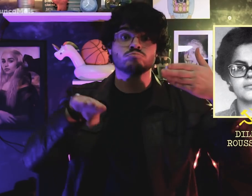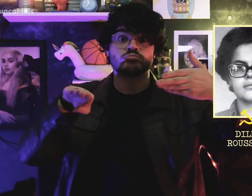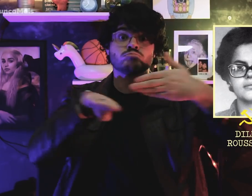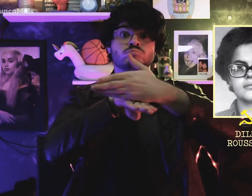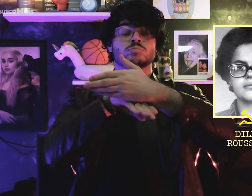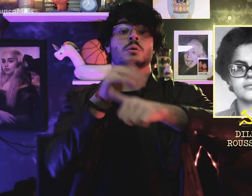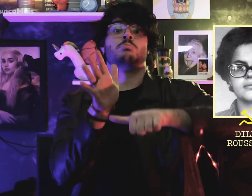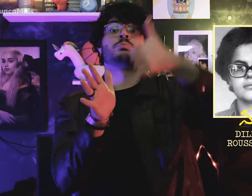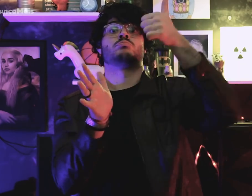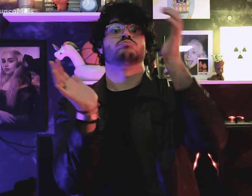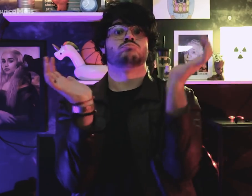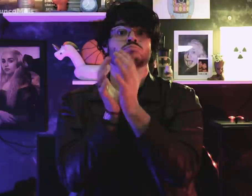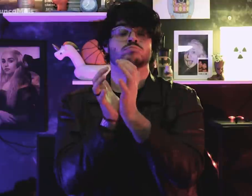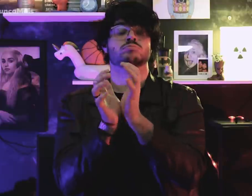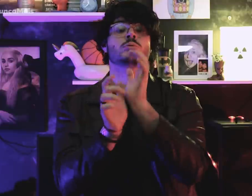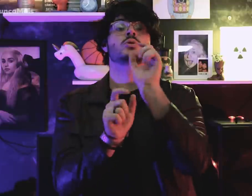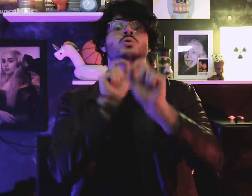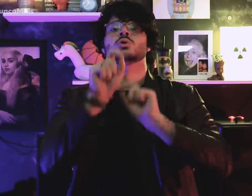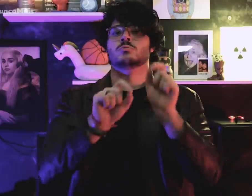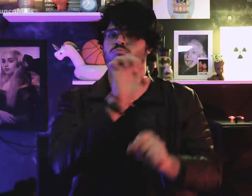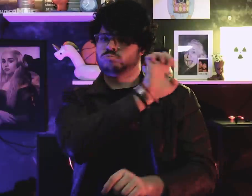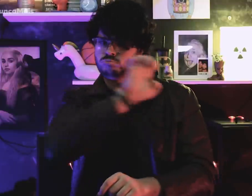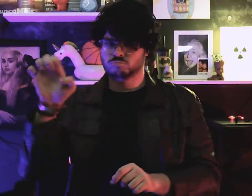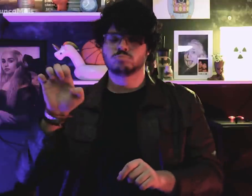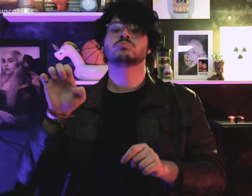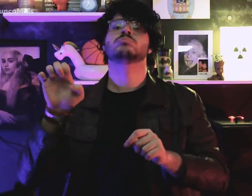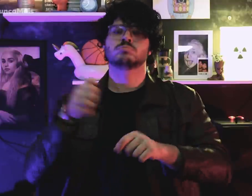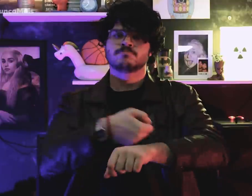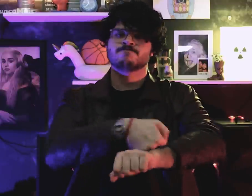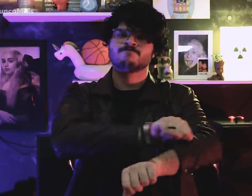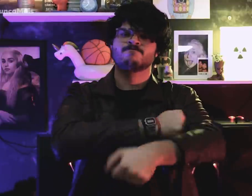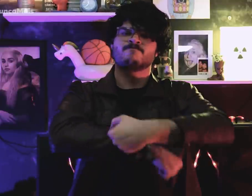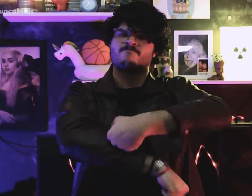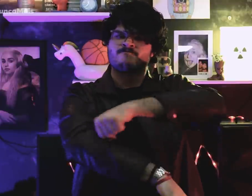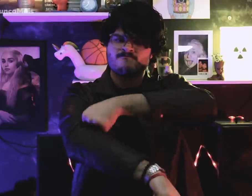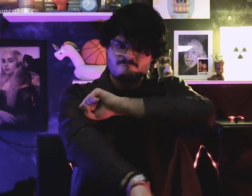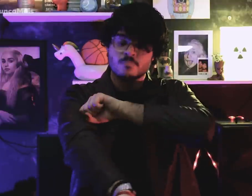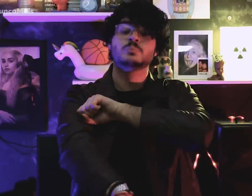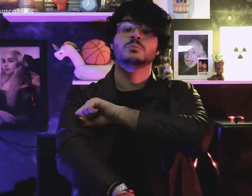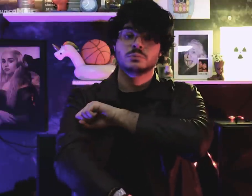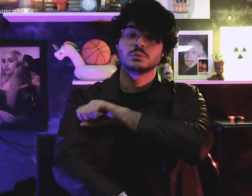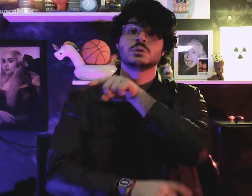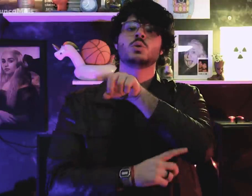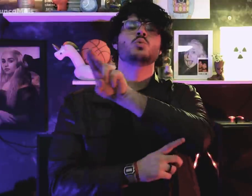started his activism in far-left organization,